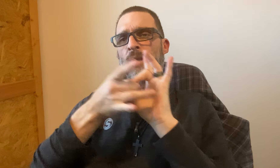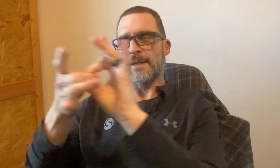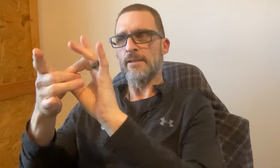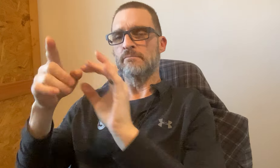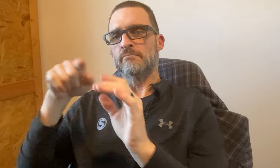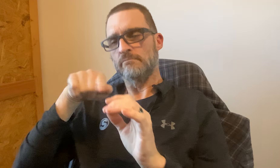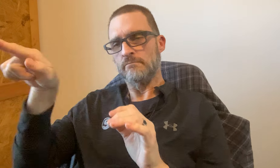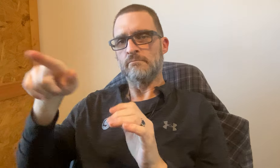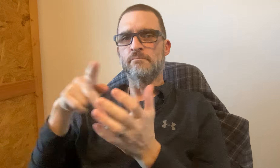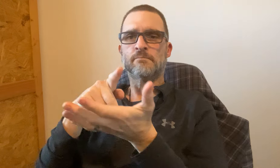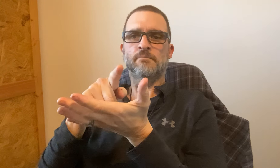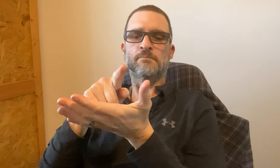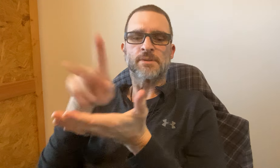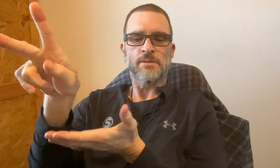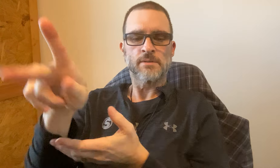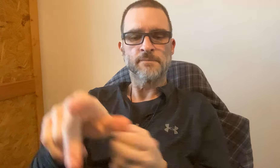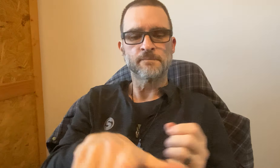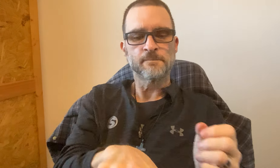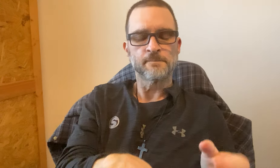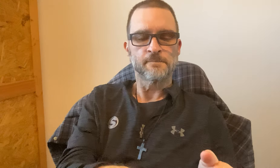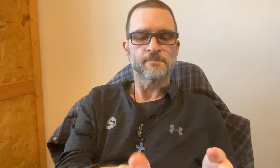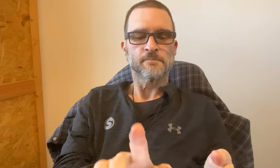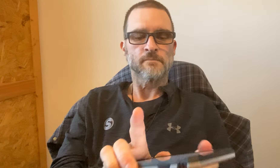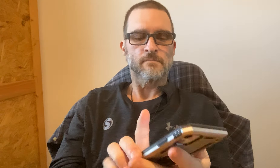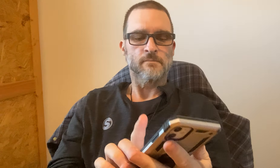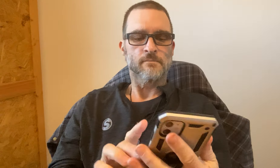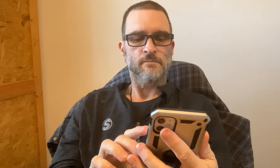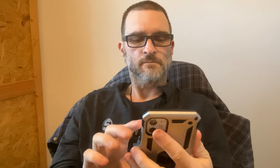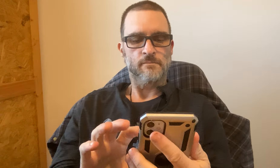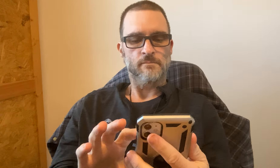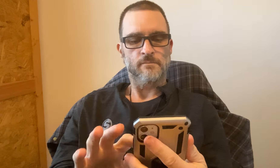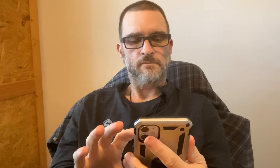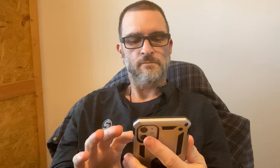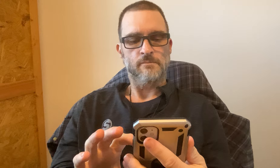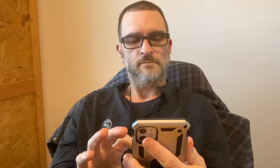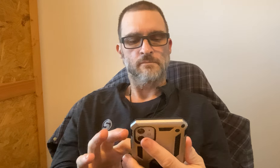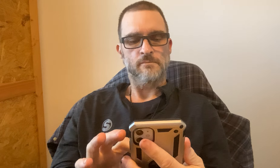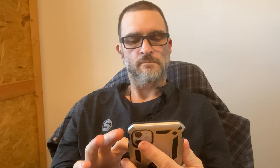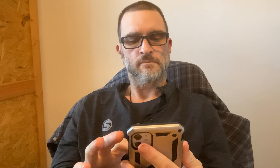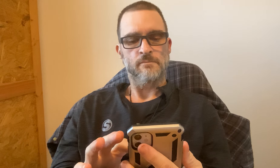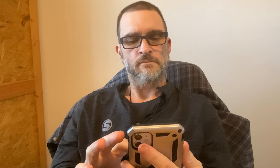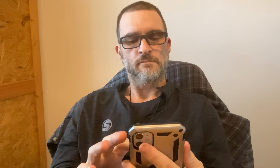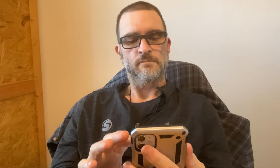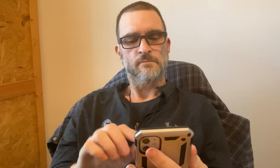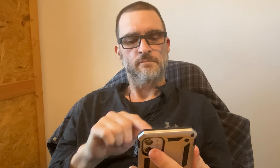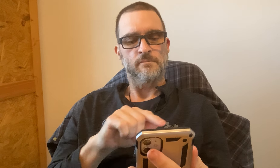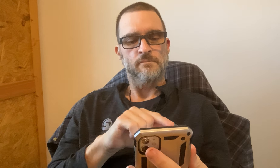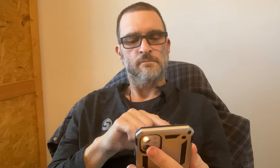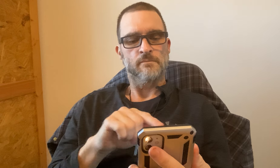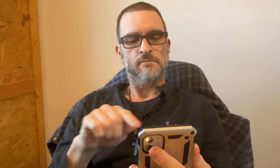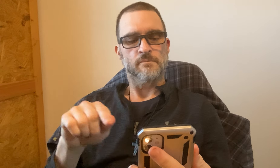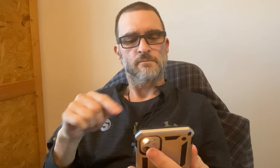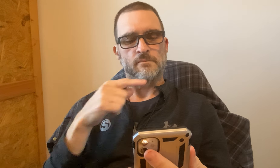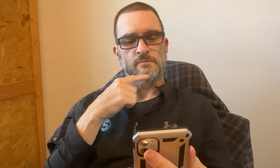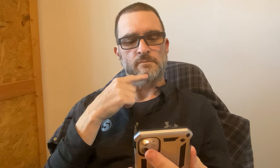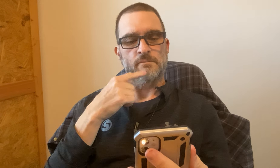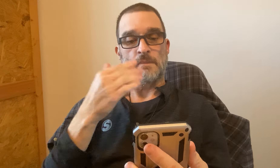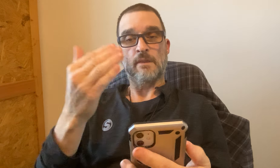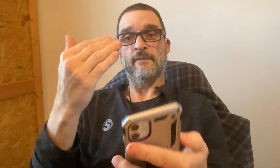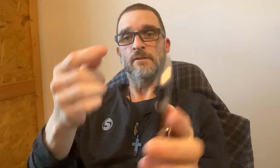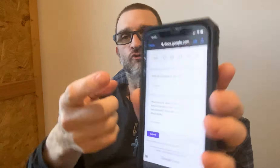Then it will be connected to pay .